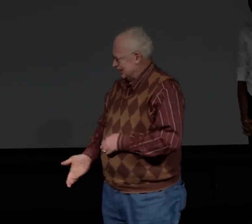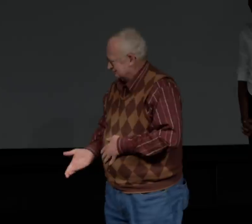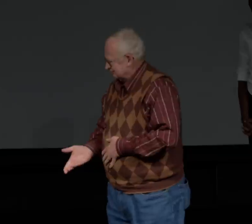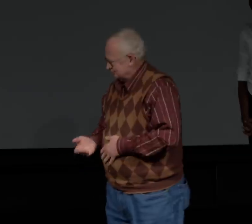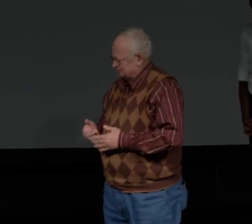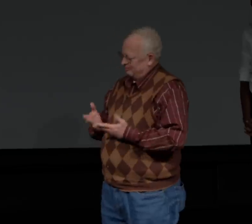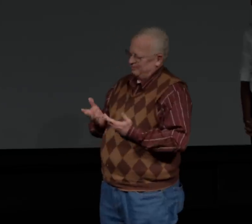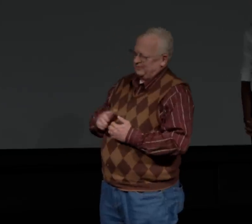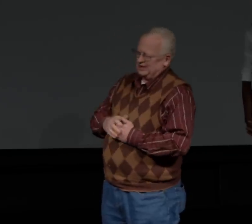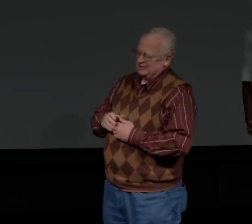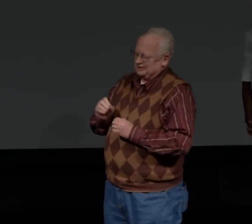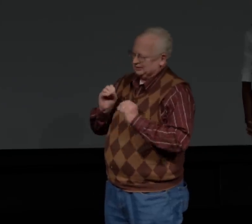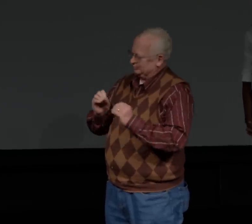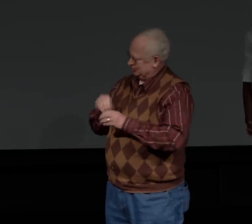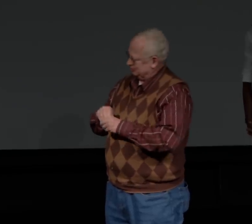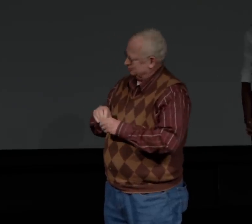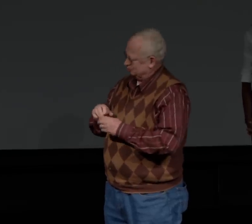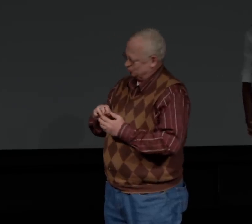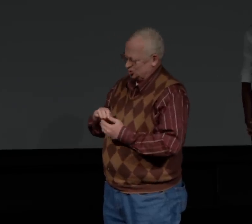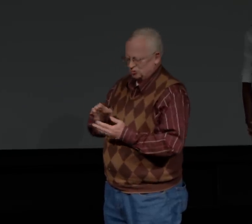in Waco, Texas and they have since passed away.